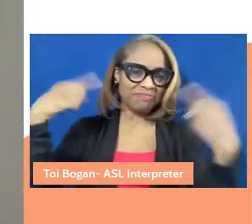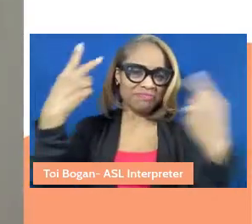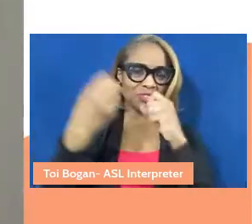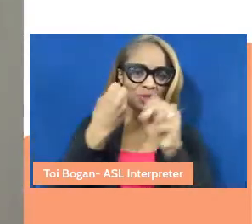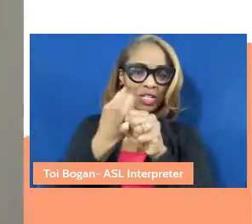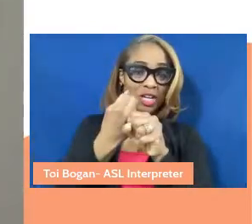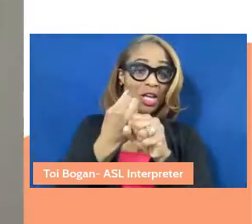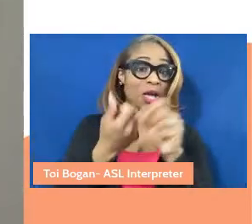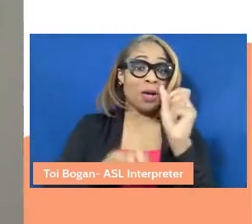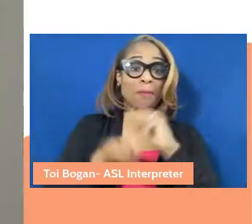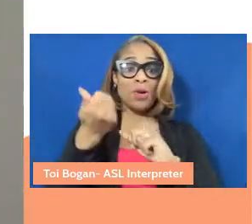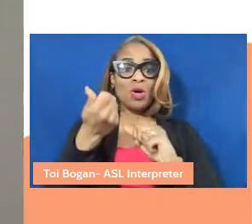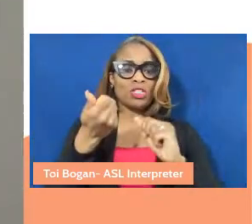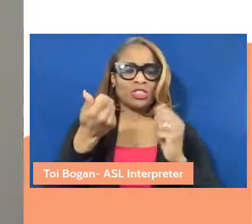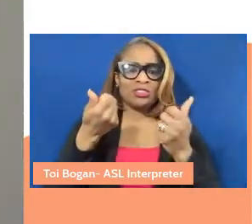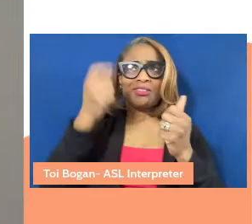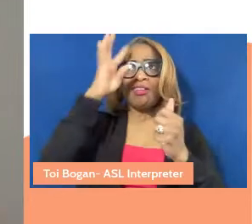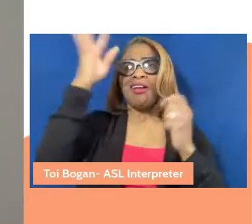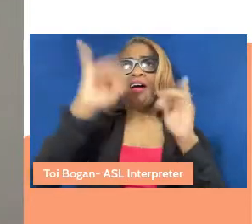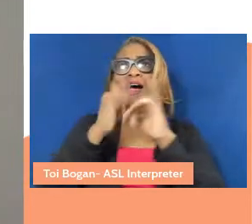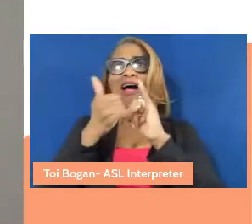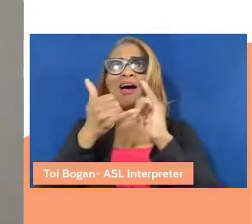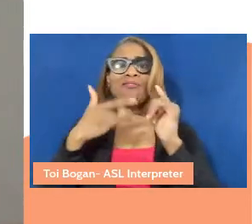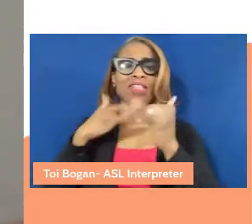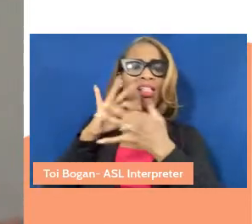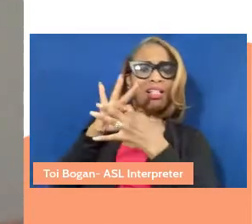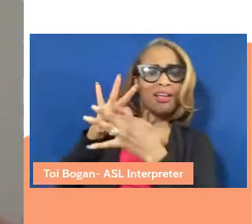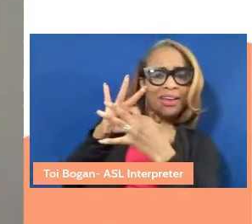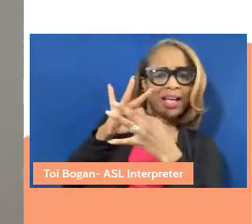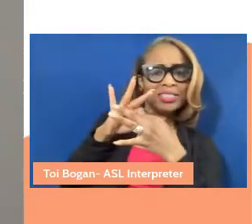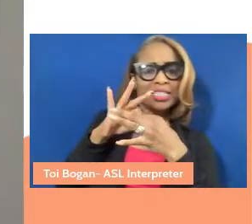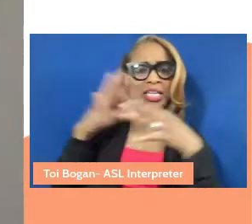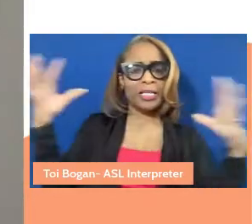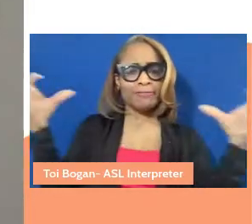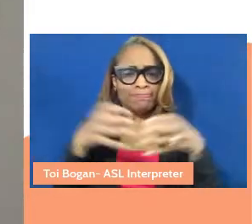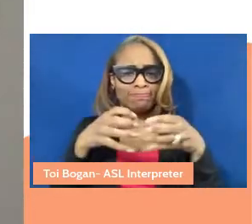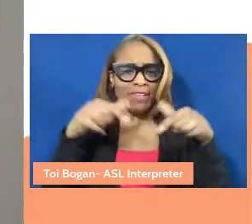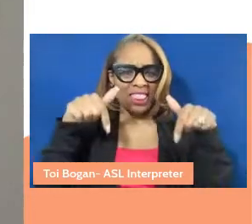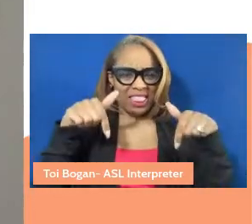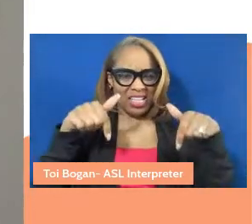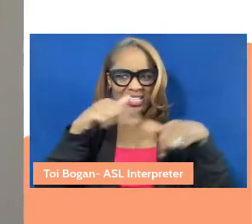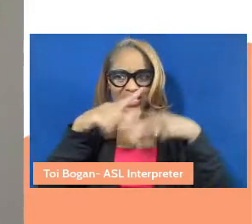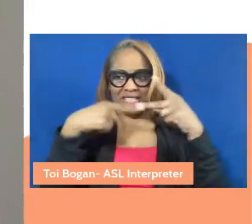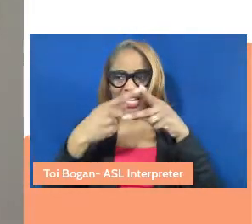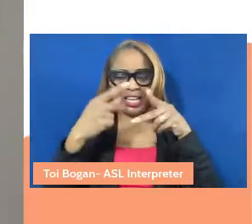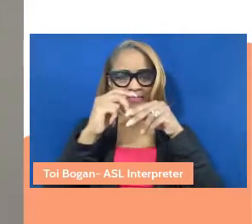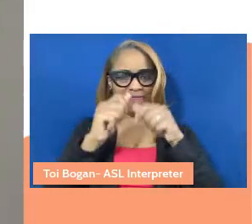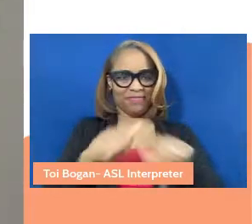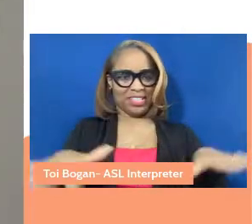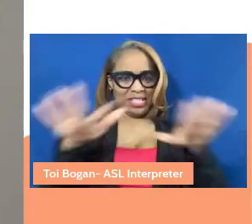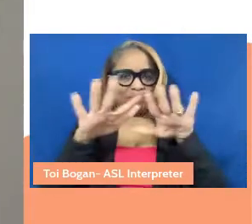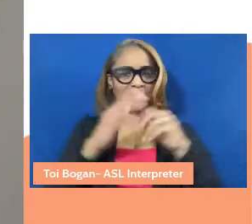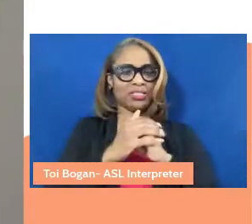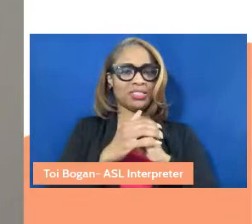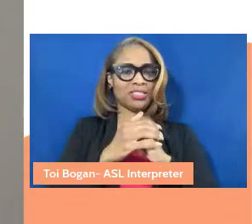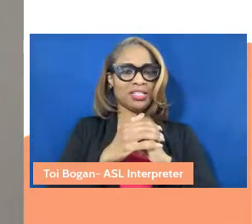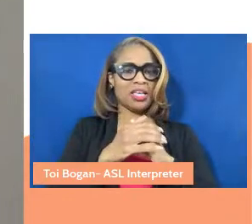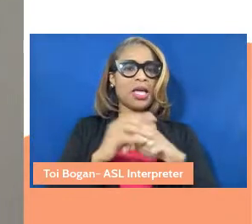ways to feel connected and in touch in spaces like these. But let's shout out the YouTube chat space,